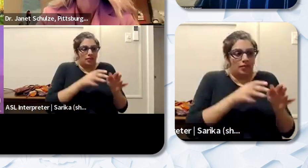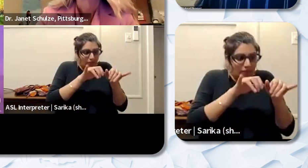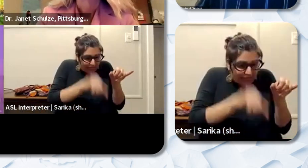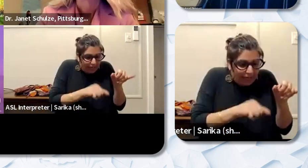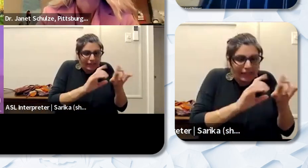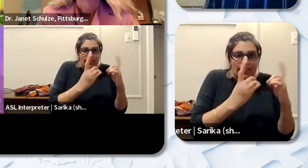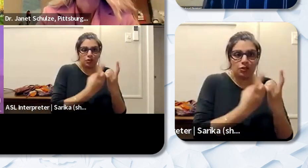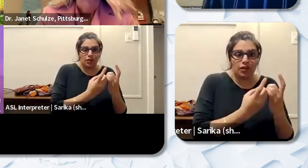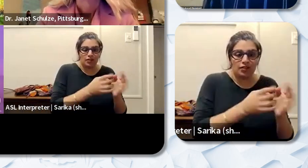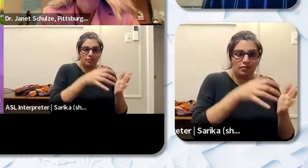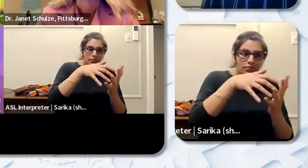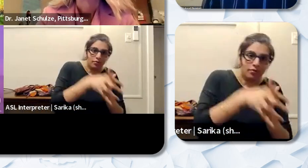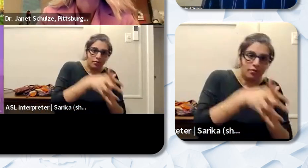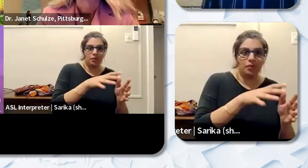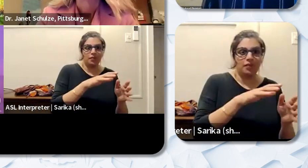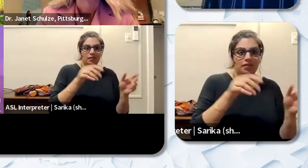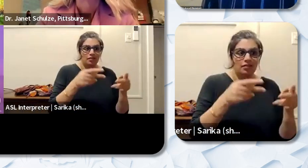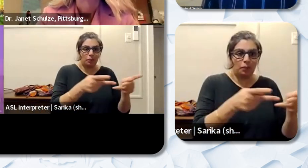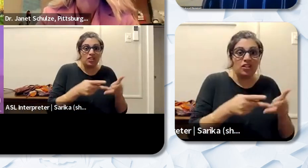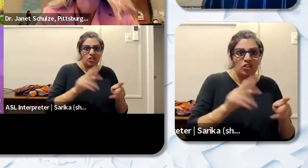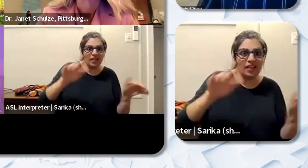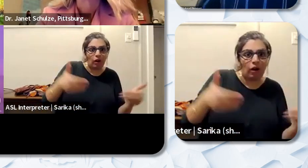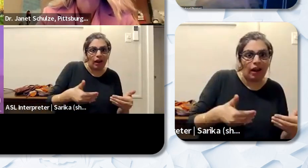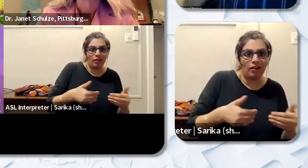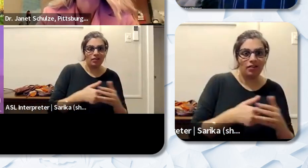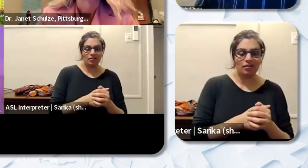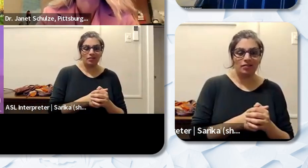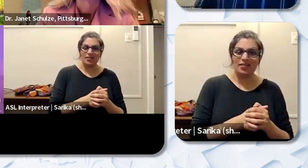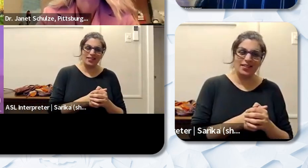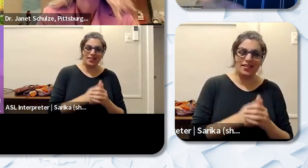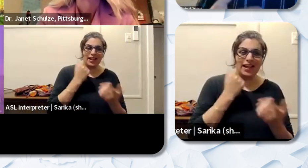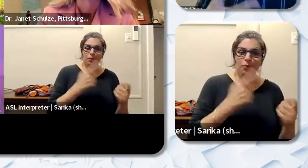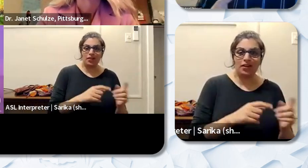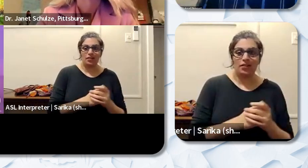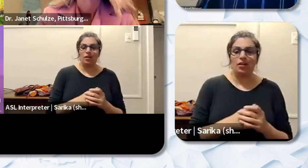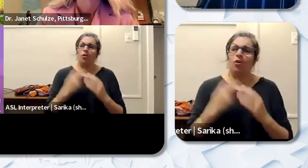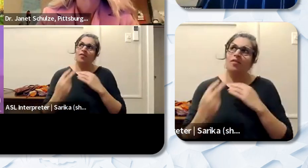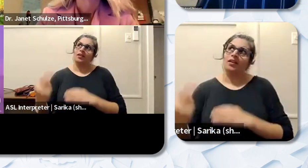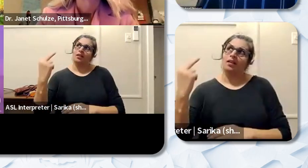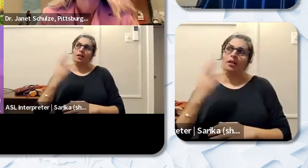that they're hired at. So speaking with them and then reflecting on what I've experienced myself